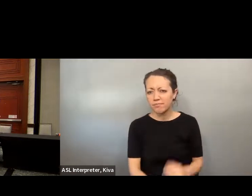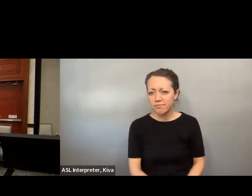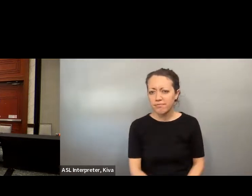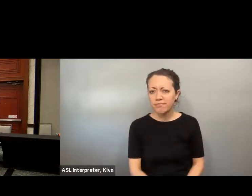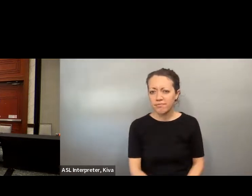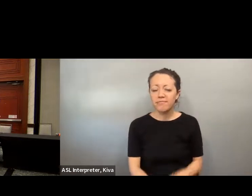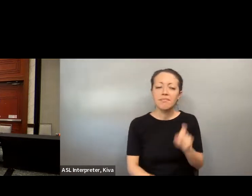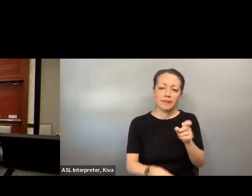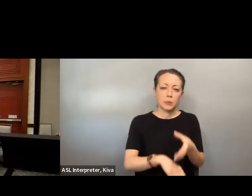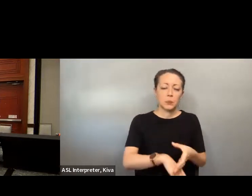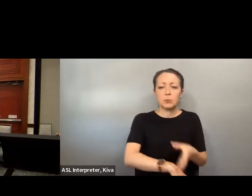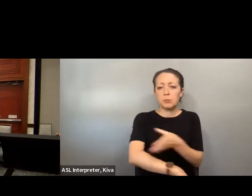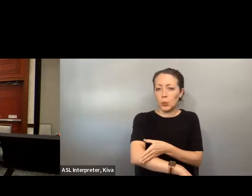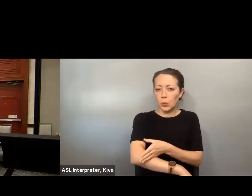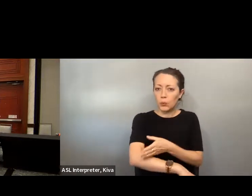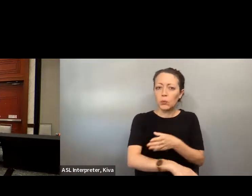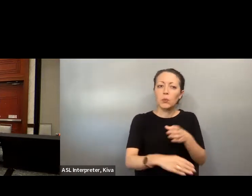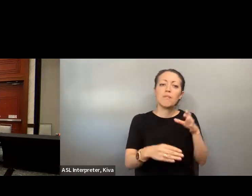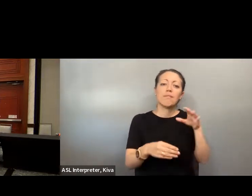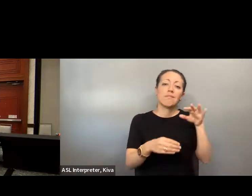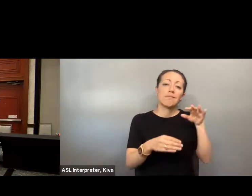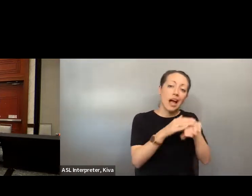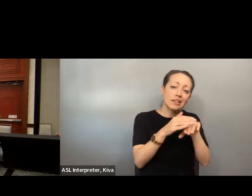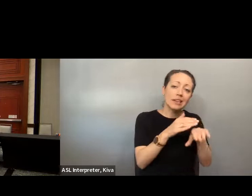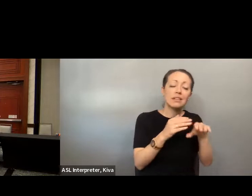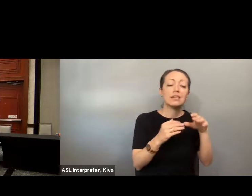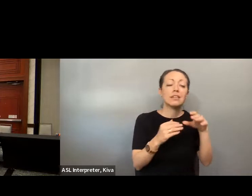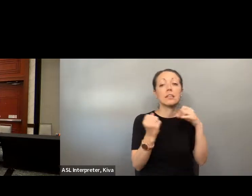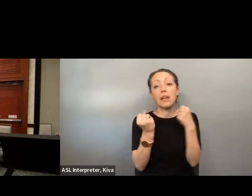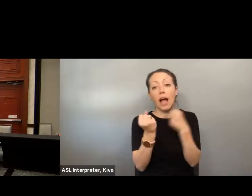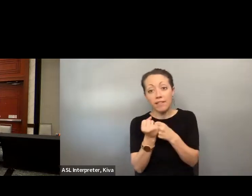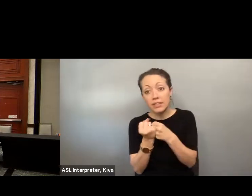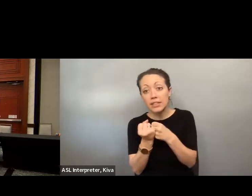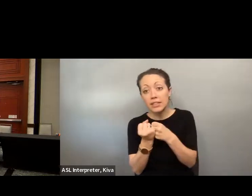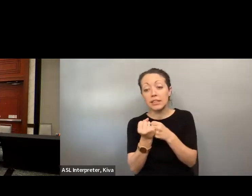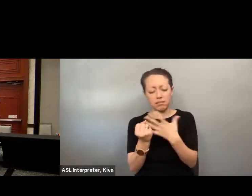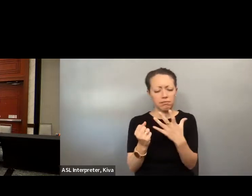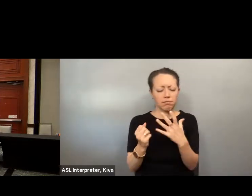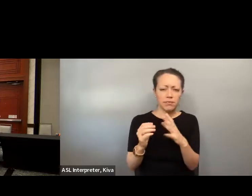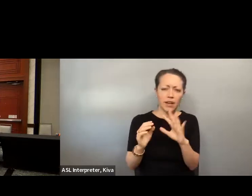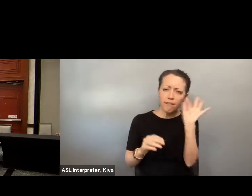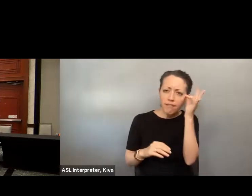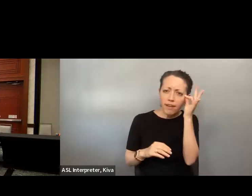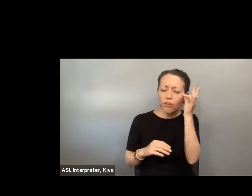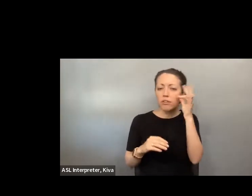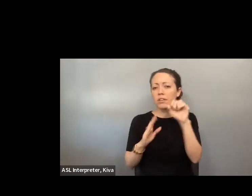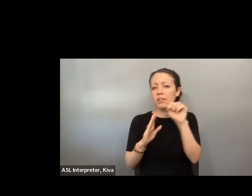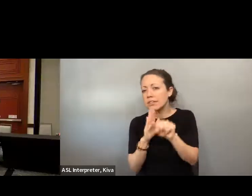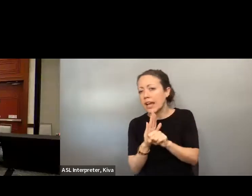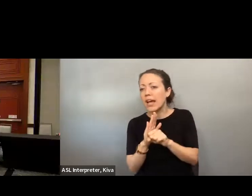we kind of -- that was clear today is there's a lot of work to be done even still to include, to increase voting accessibility and other civic inclusion. There's a need